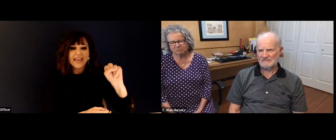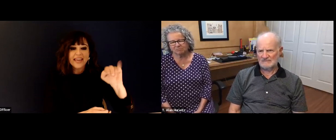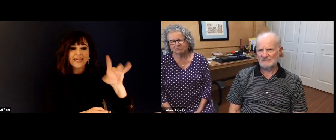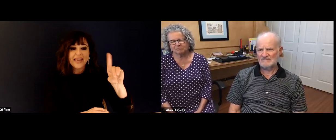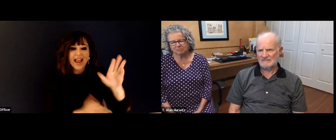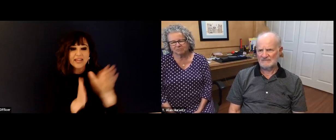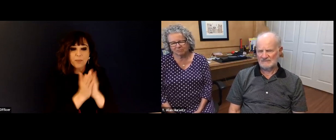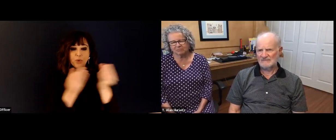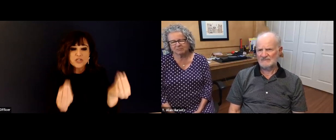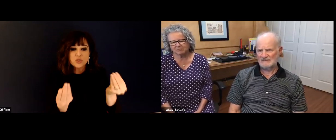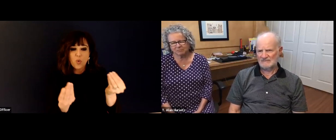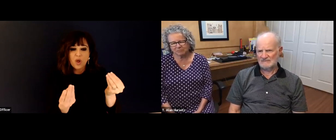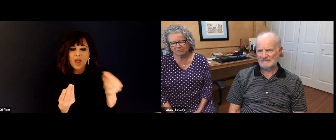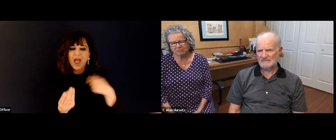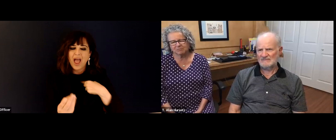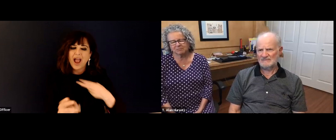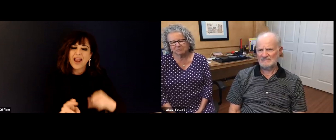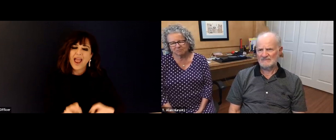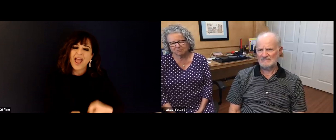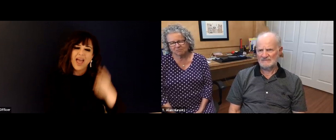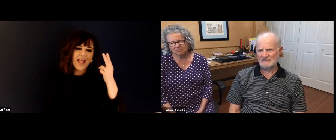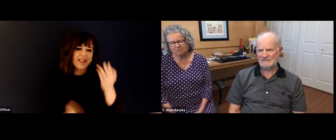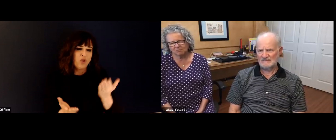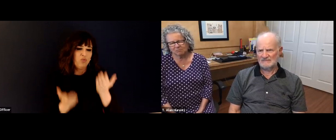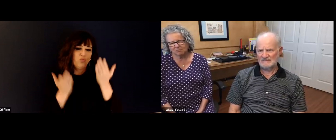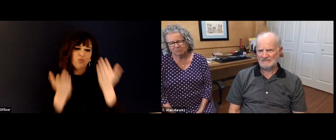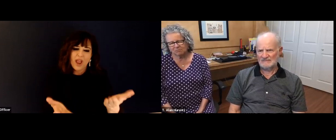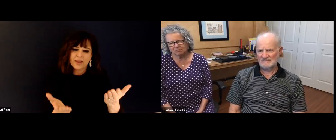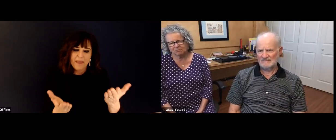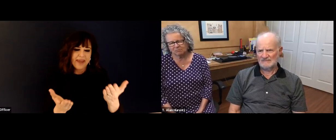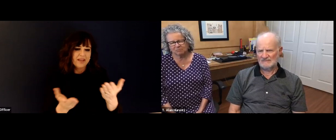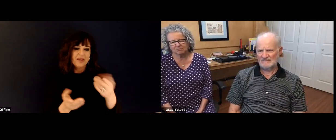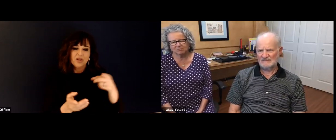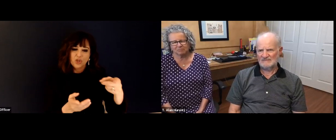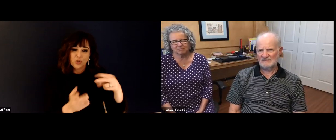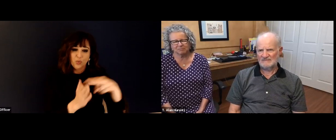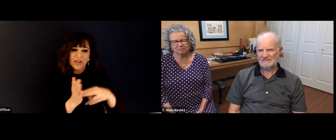on Amazon, or at Gallaudet University, their bookstore or